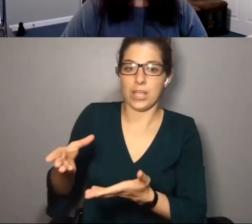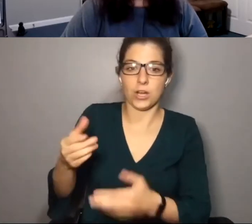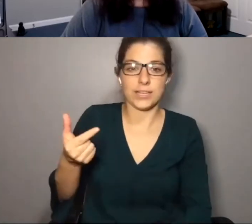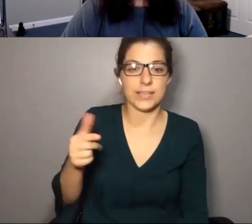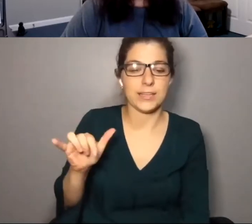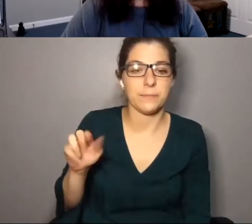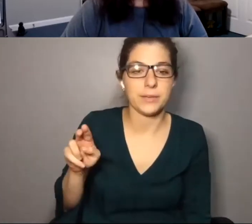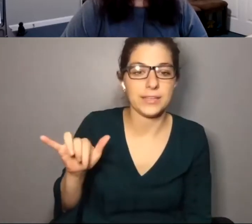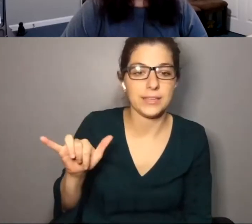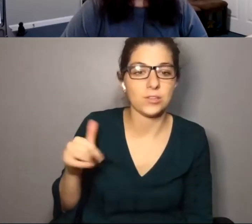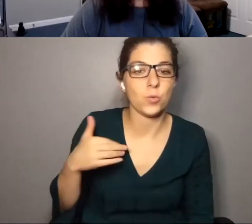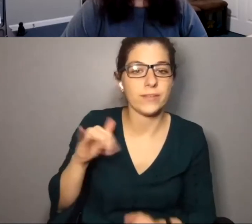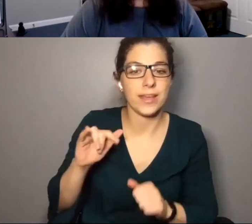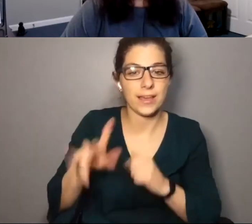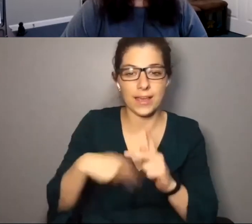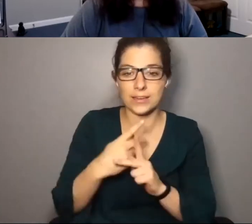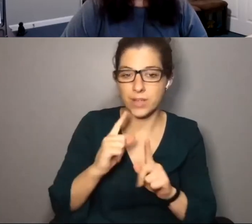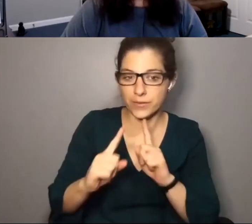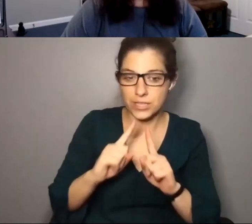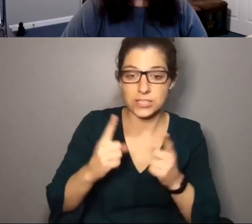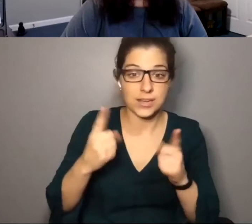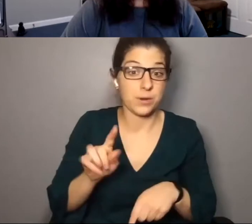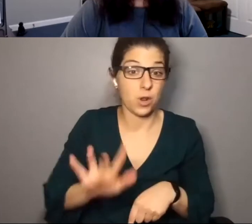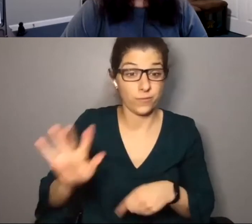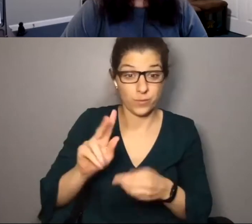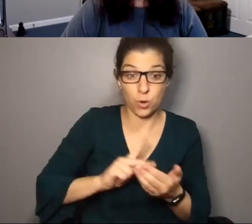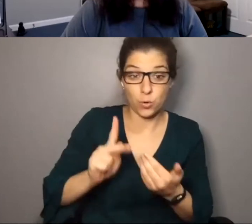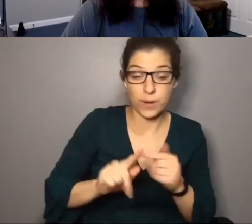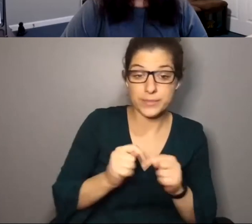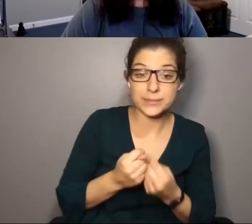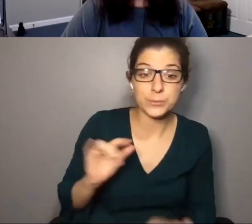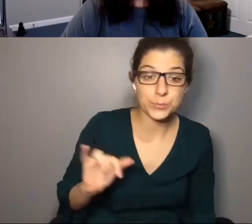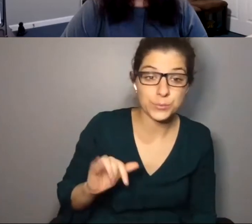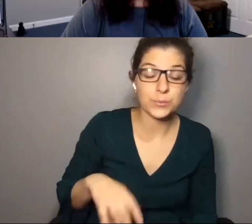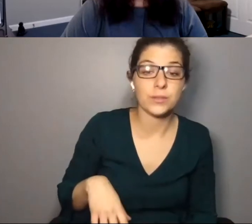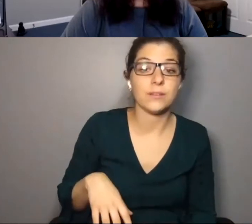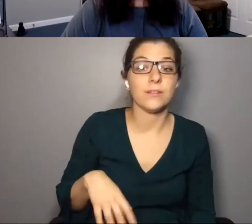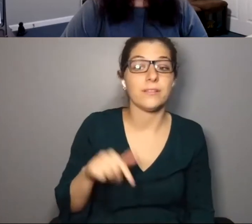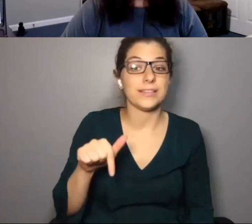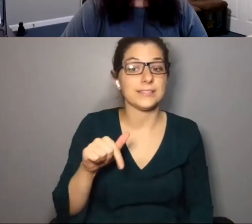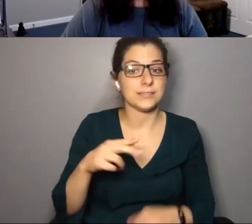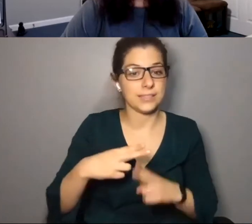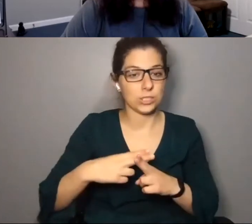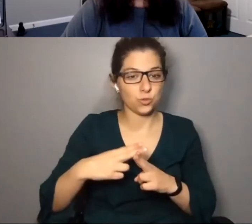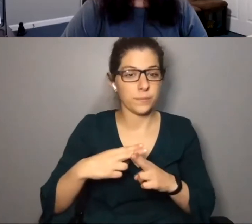. So having those conversations. And I think it's happening across our Program Teams as well